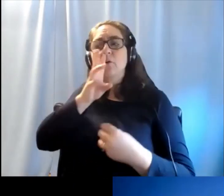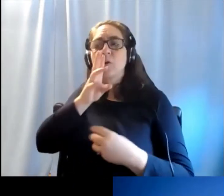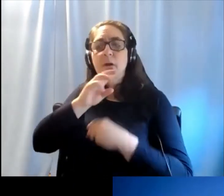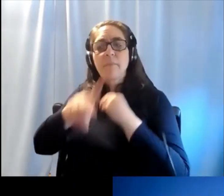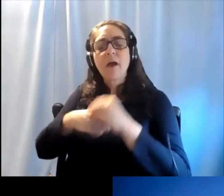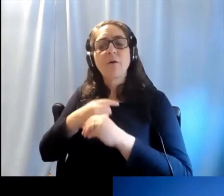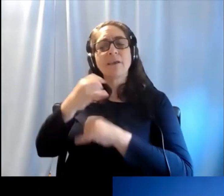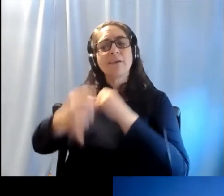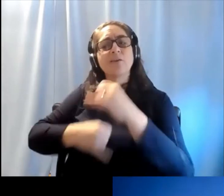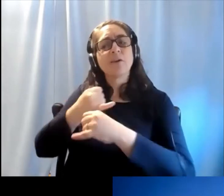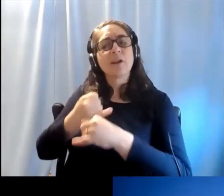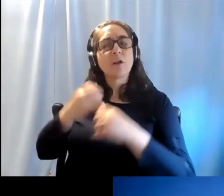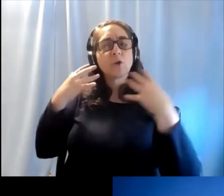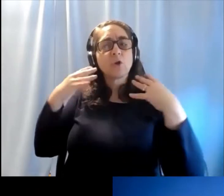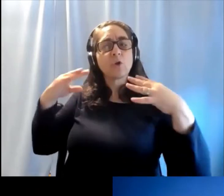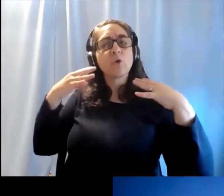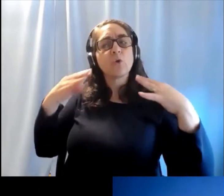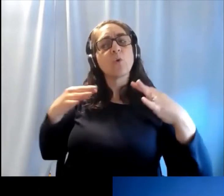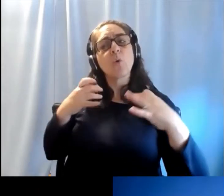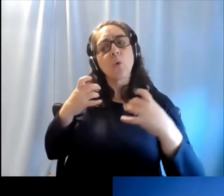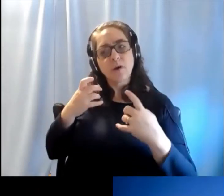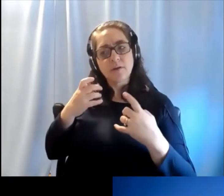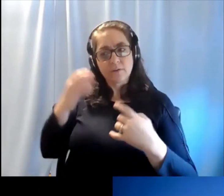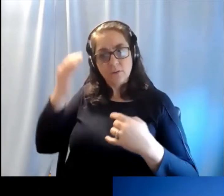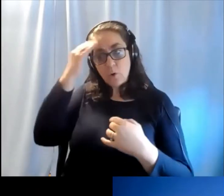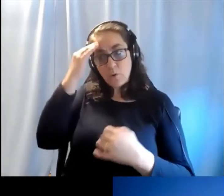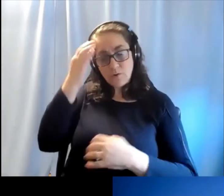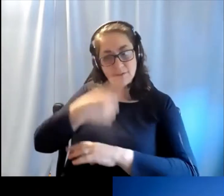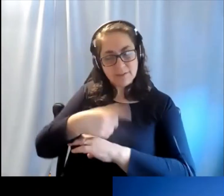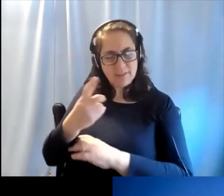of International Noise Awareness Day could you talk a little bit about the Safe Listening